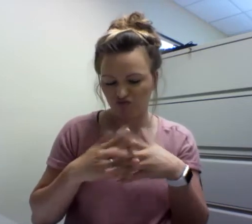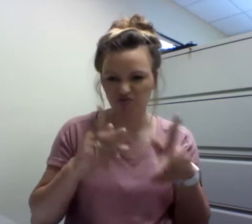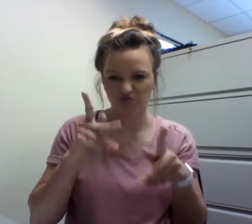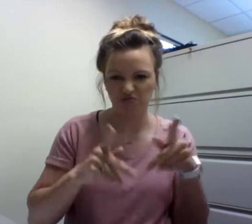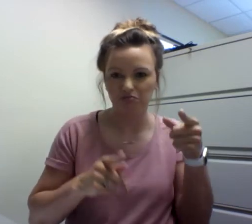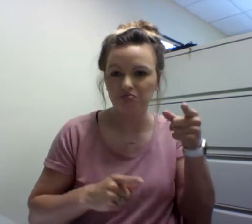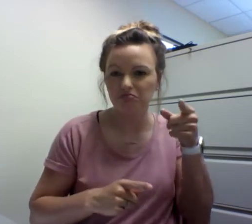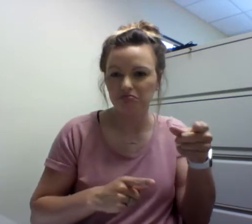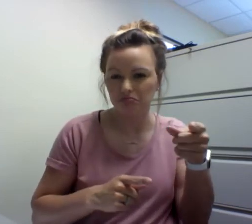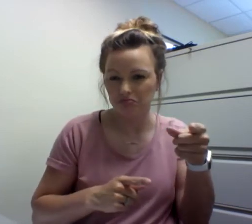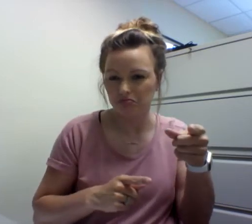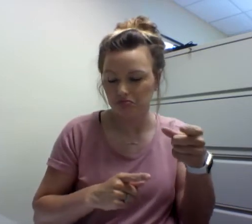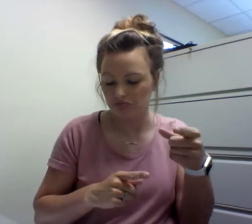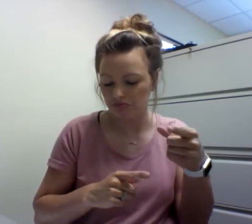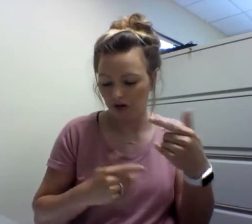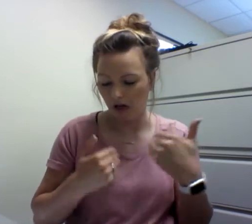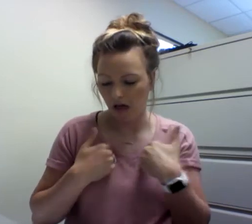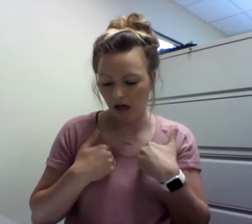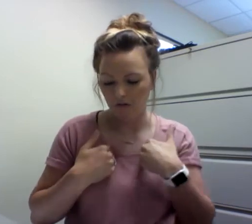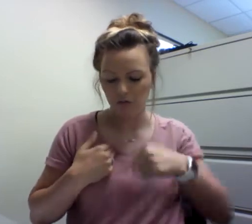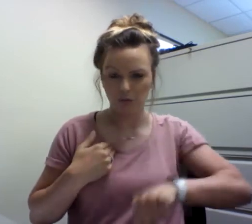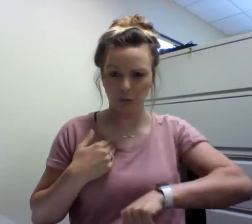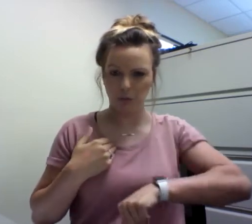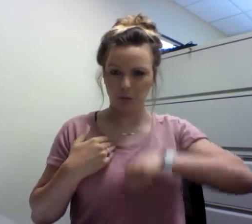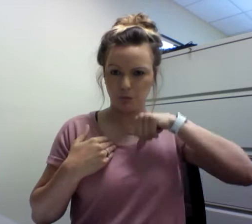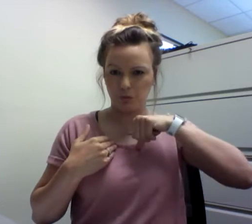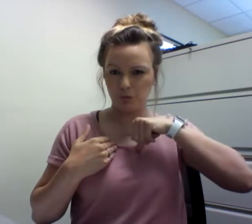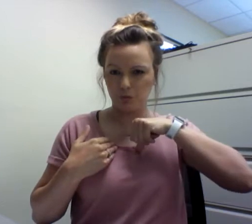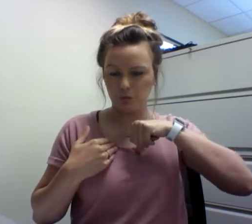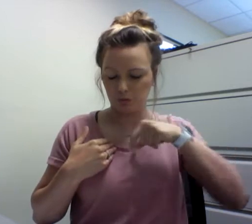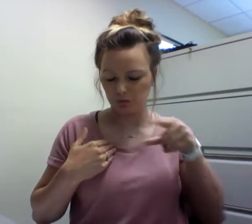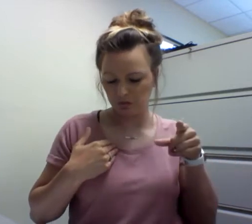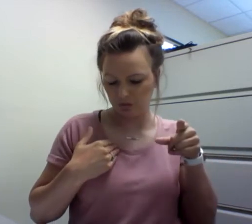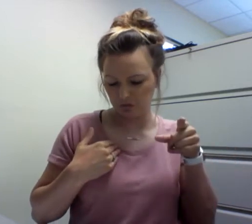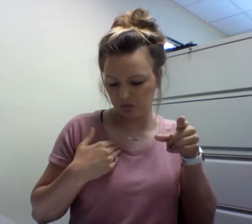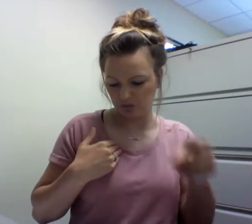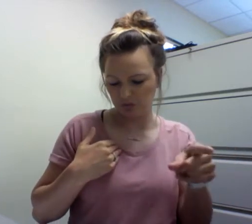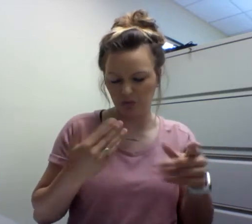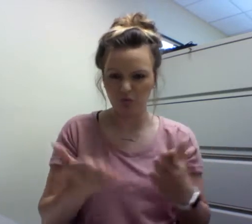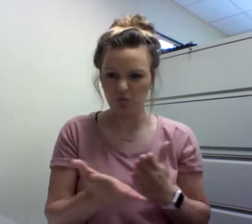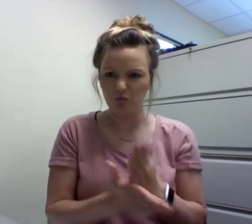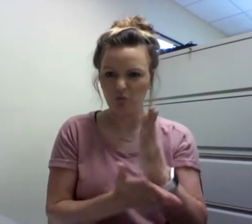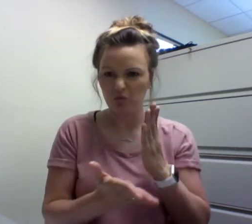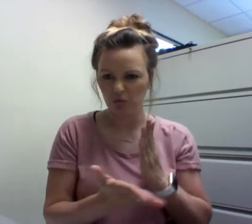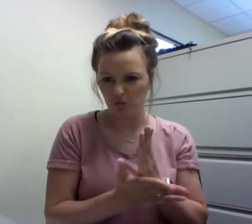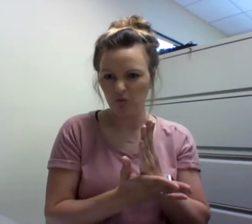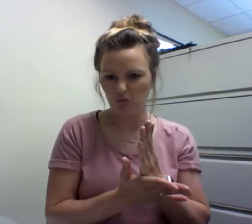Now we have recognized Deaf in America they have a pride they believe strongly in their rights